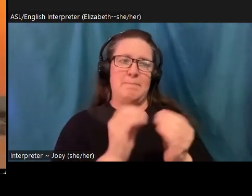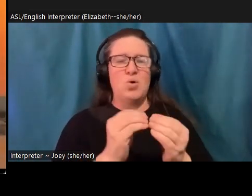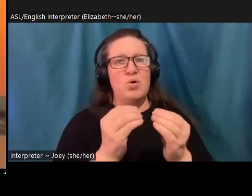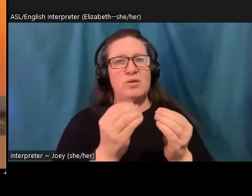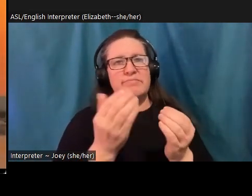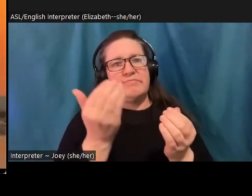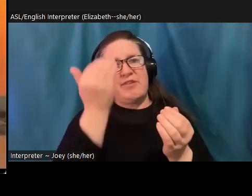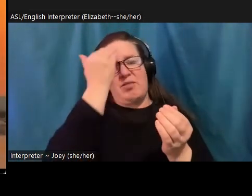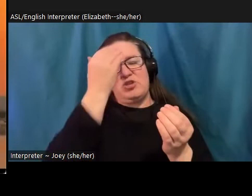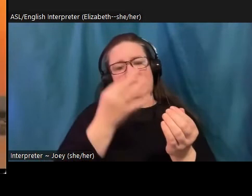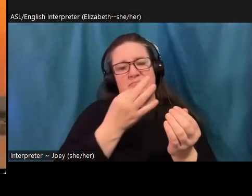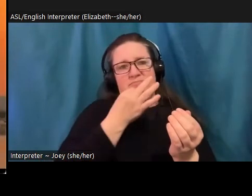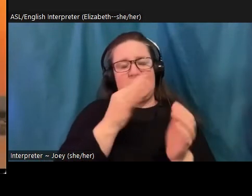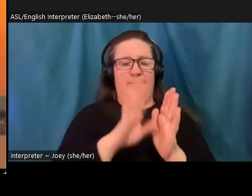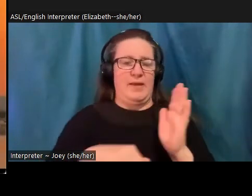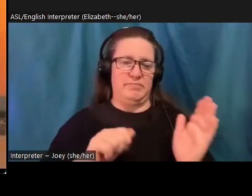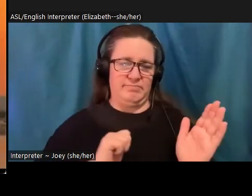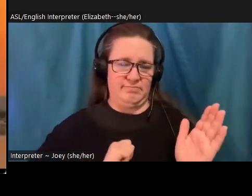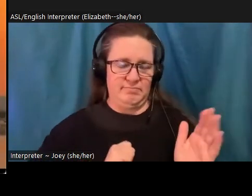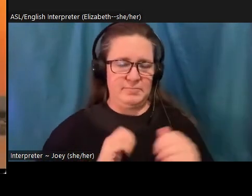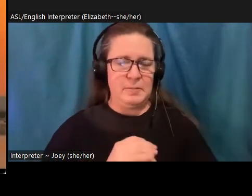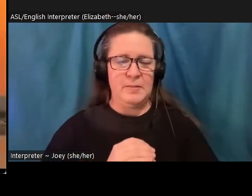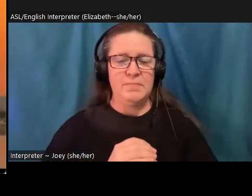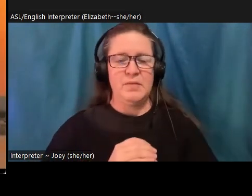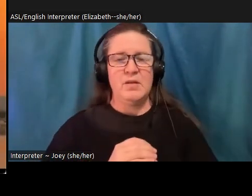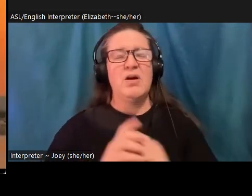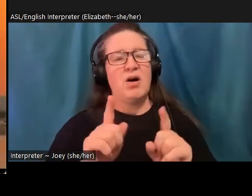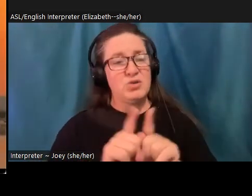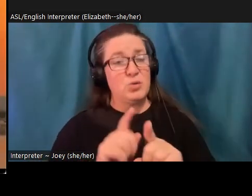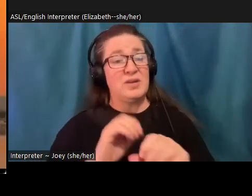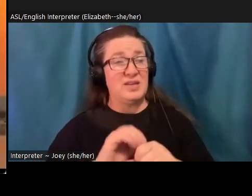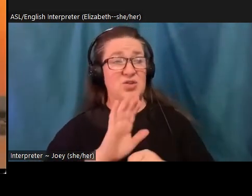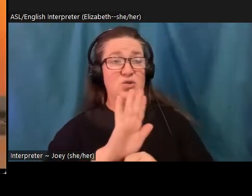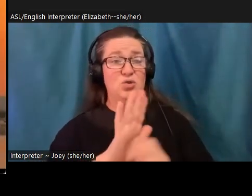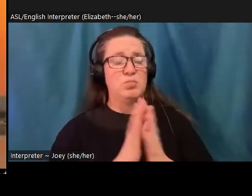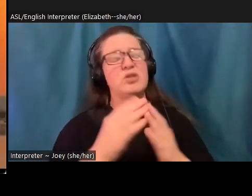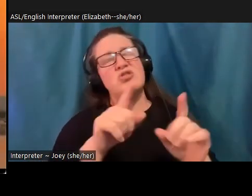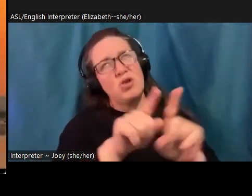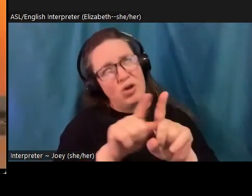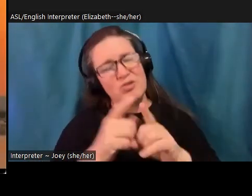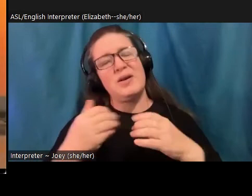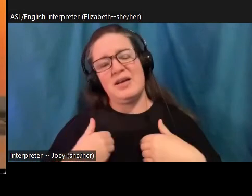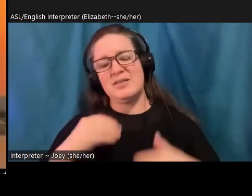But the other thing that she offers in within the central chapters of her book, and you can also look on her blog, because she has articles if you don't want to pick up the whole